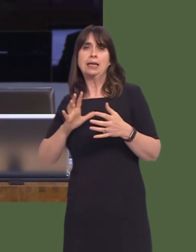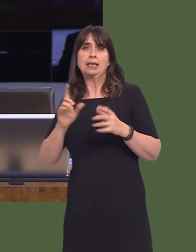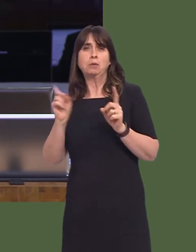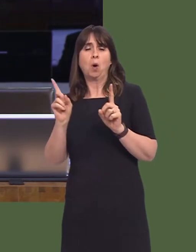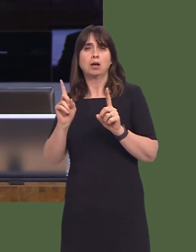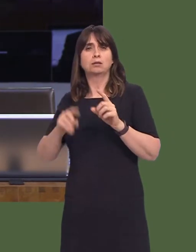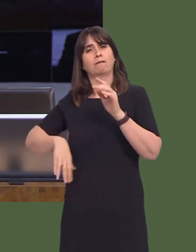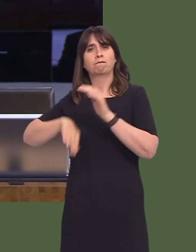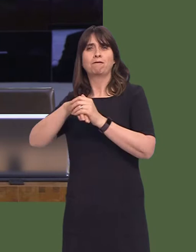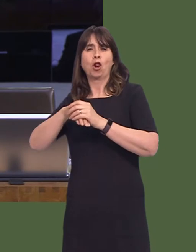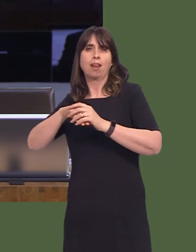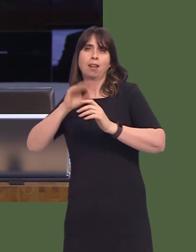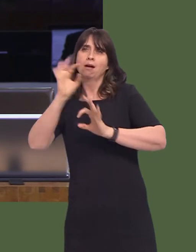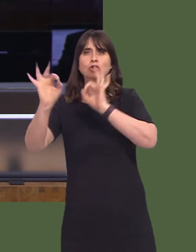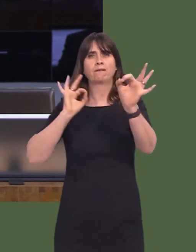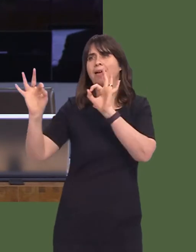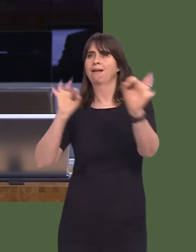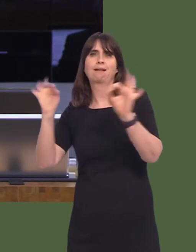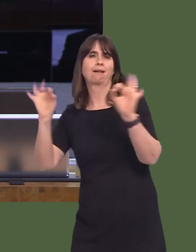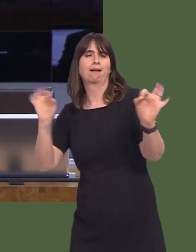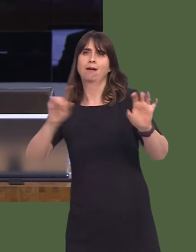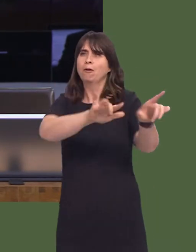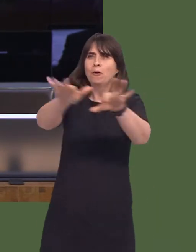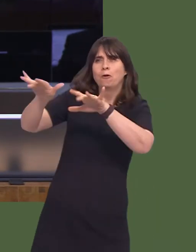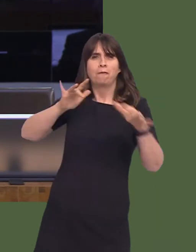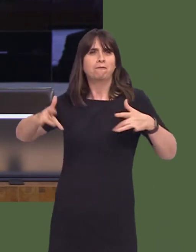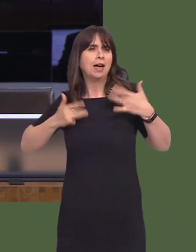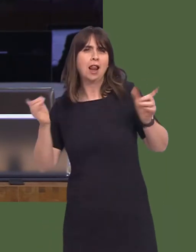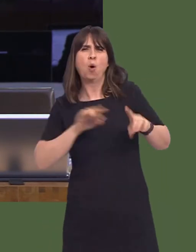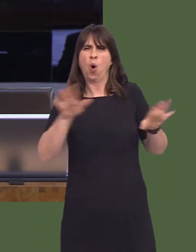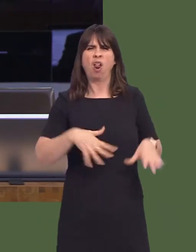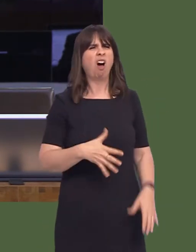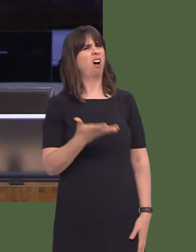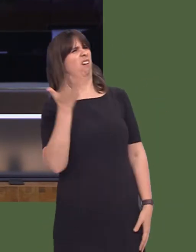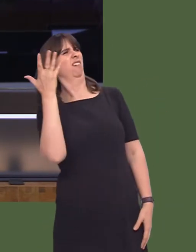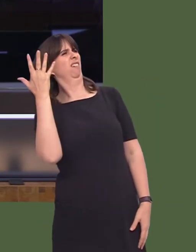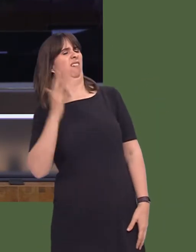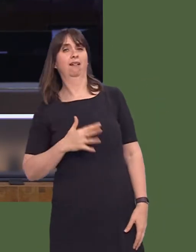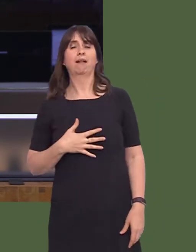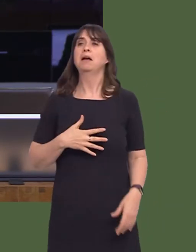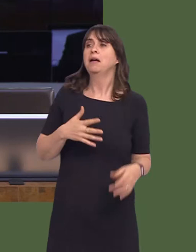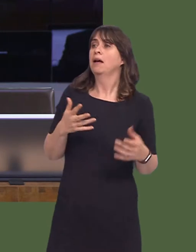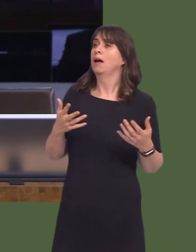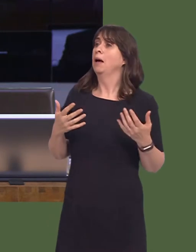been carried out by opinion research, a respected market research company. And we asked the